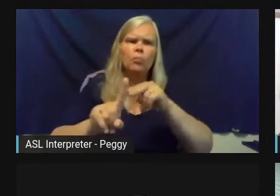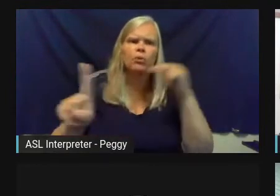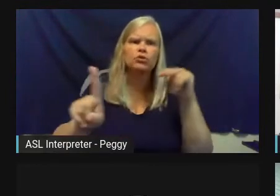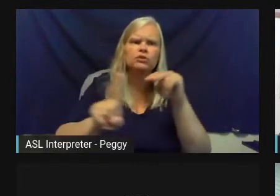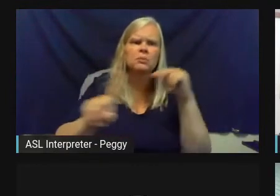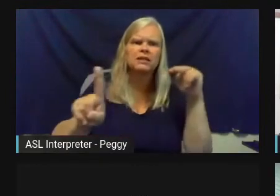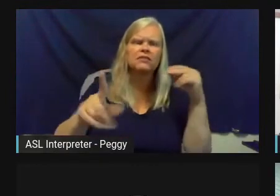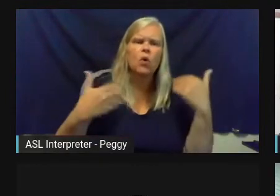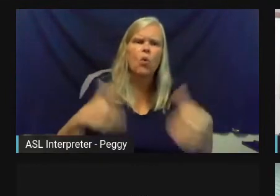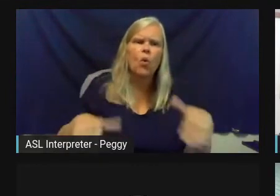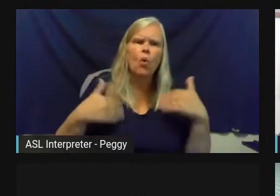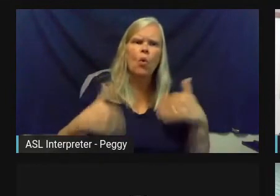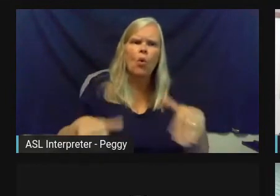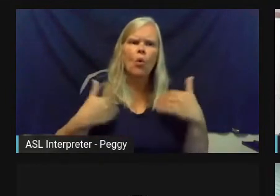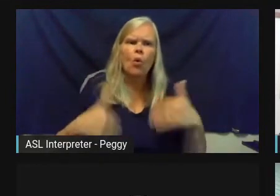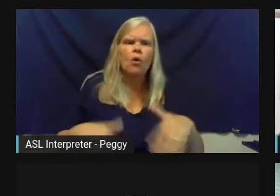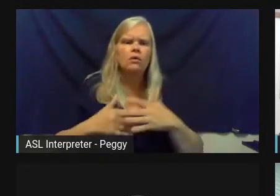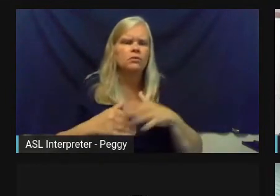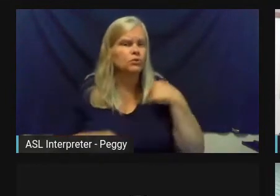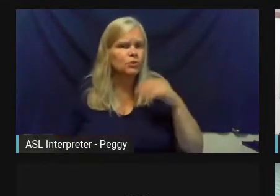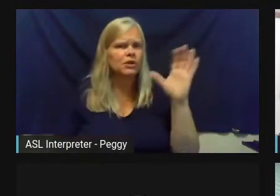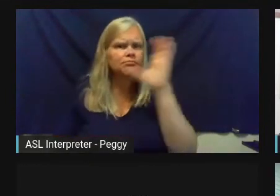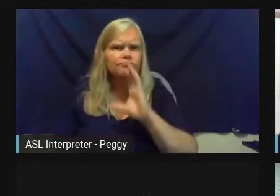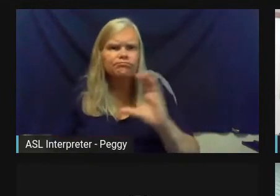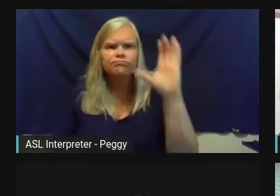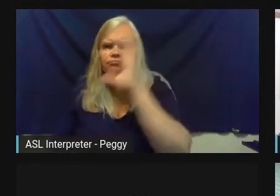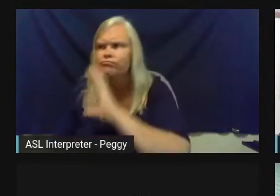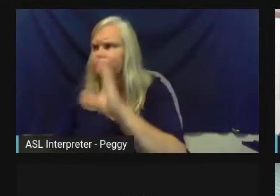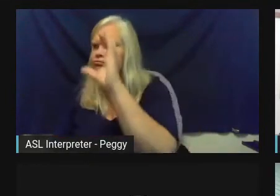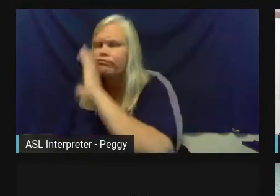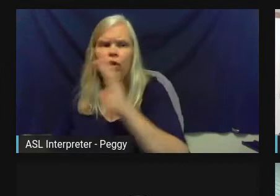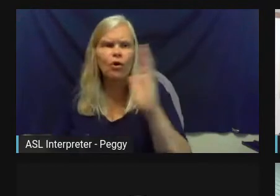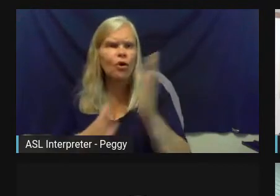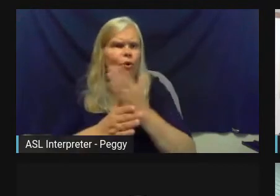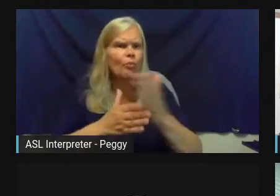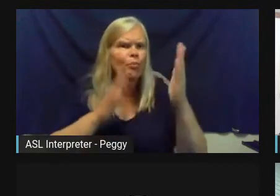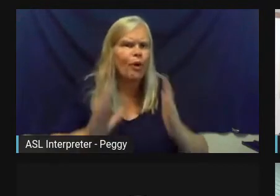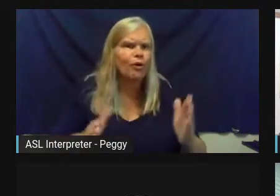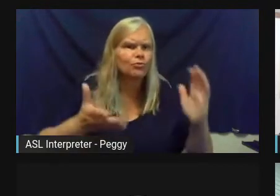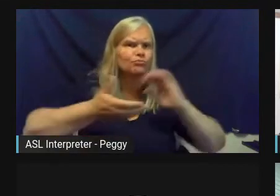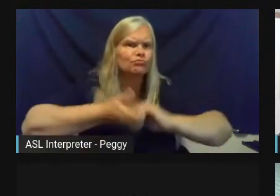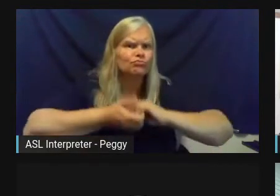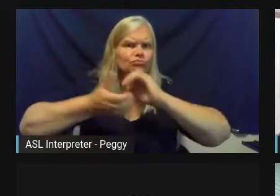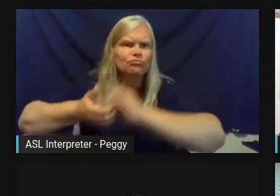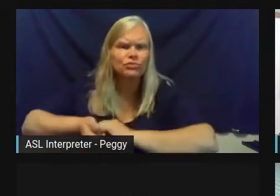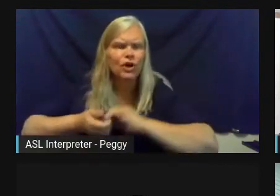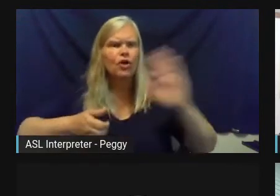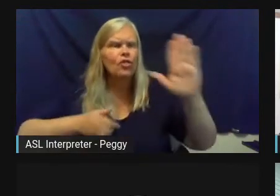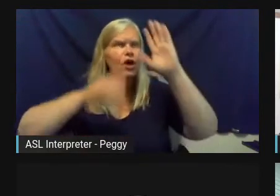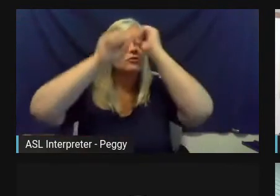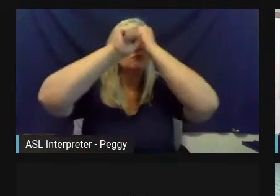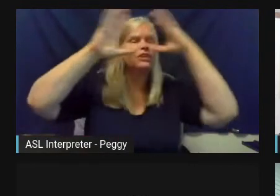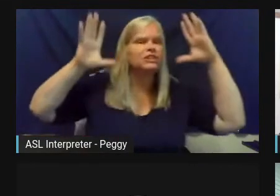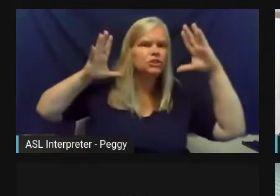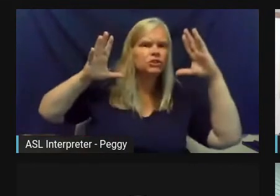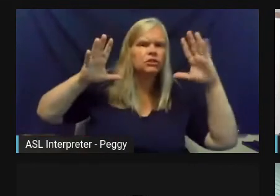So we actively look for partners that are looking for artistic vision and perspective that we can connect her